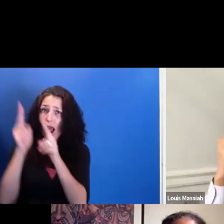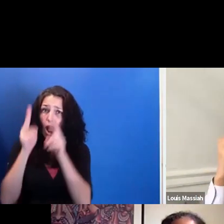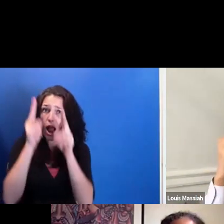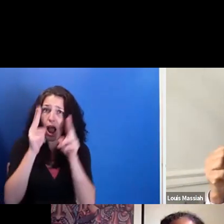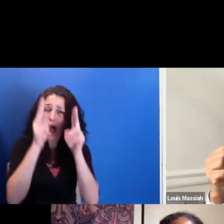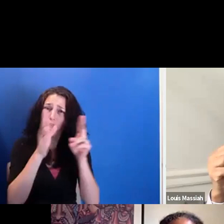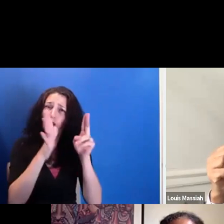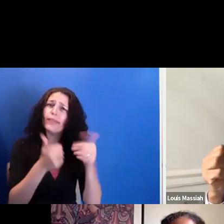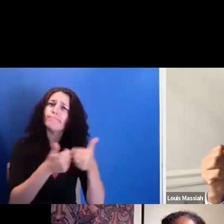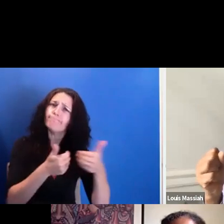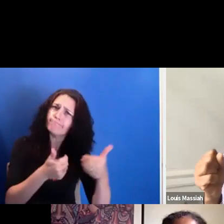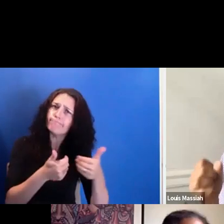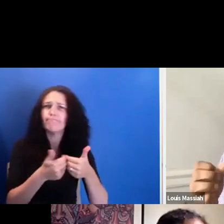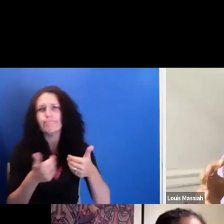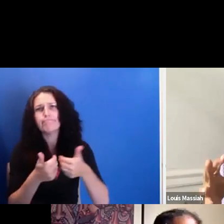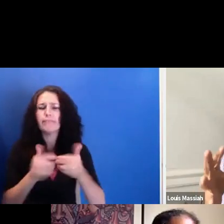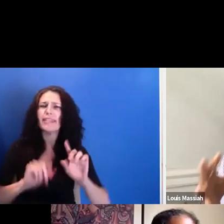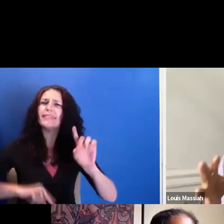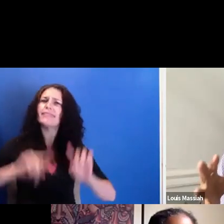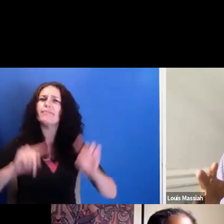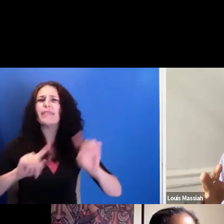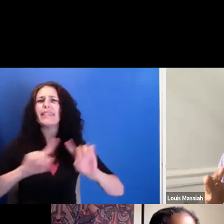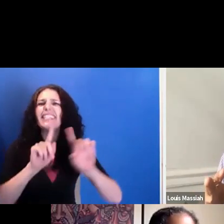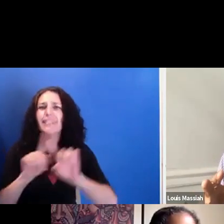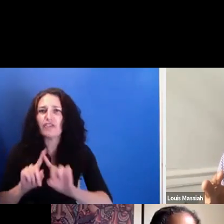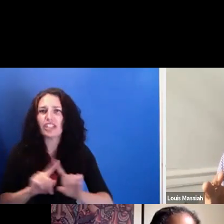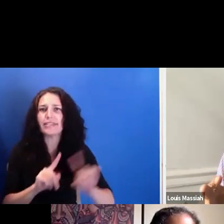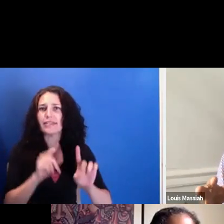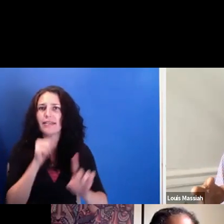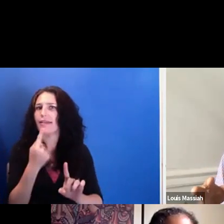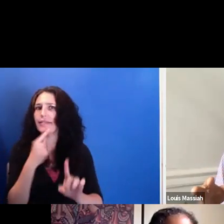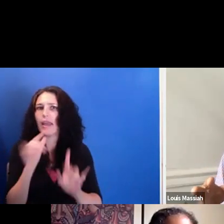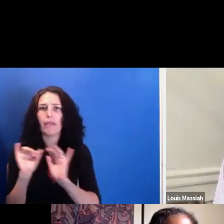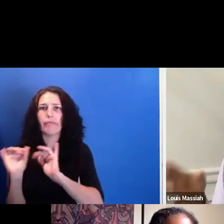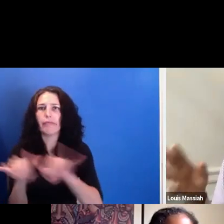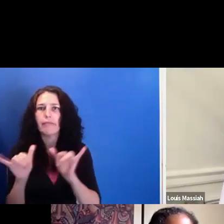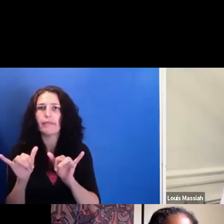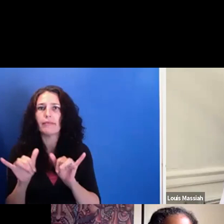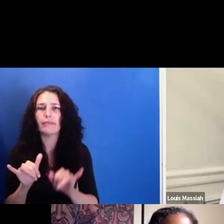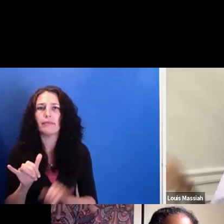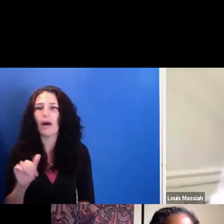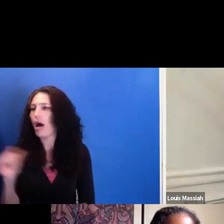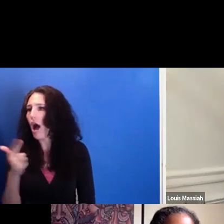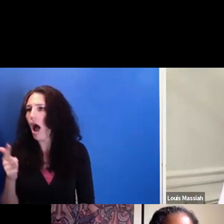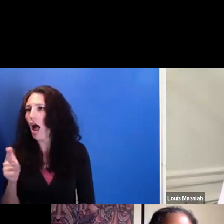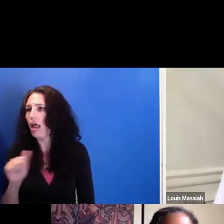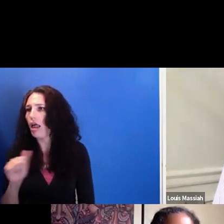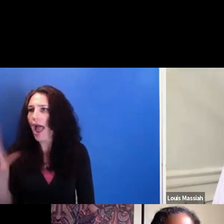that, yeah, that-- not to say that African-Americans should be telling anybody else's story.